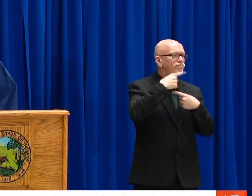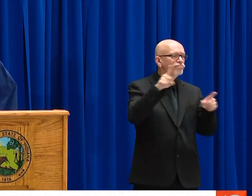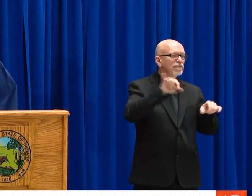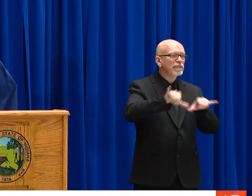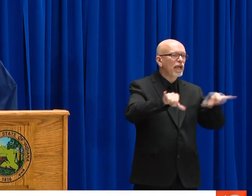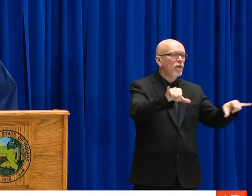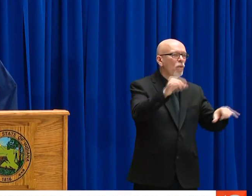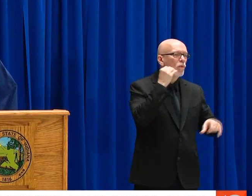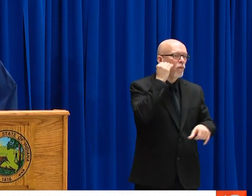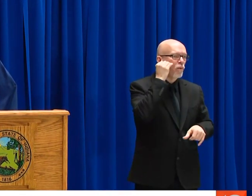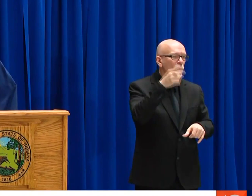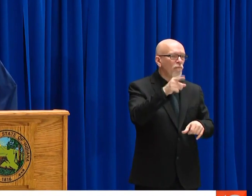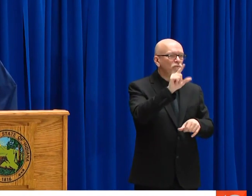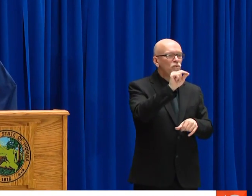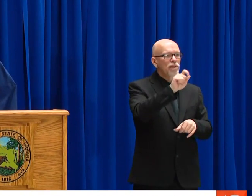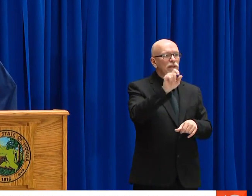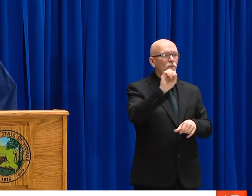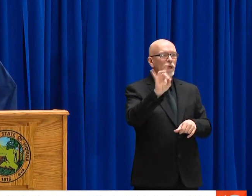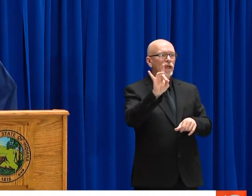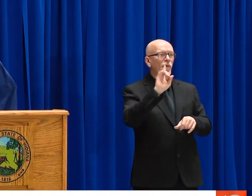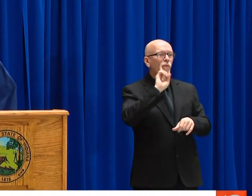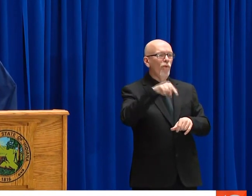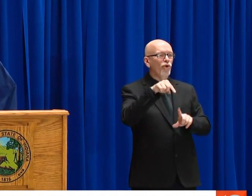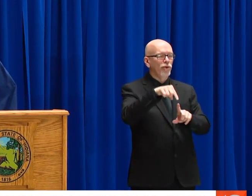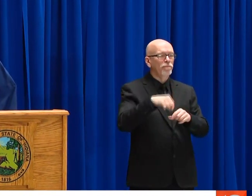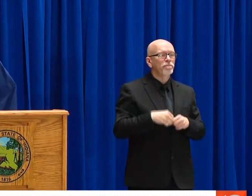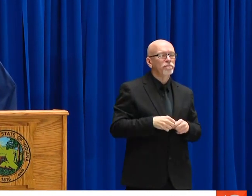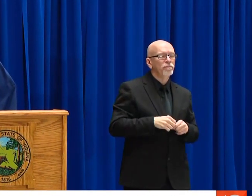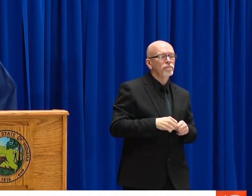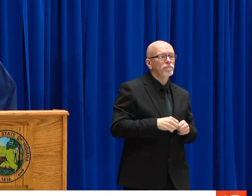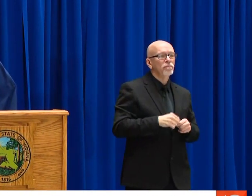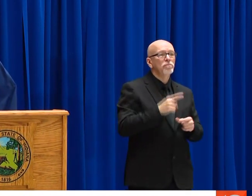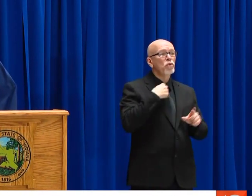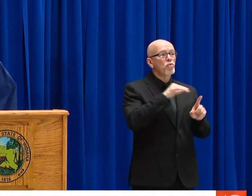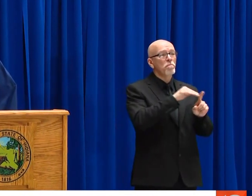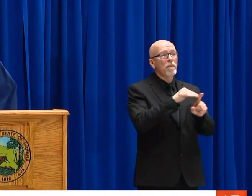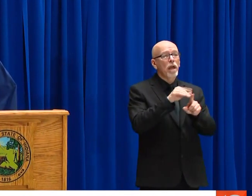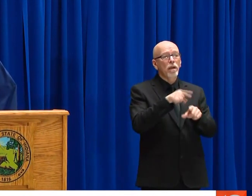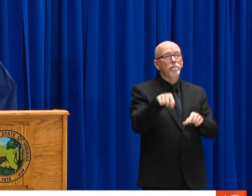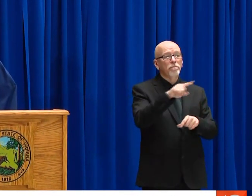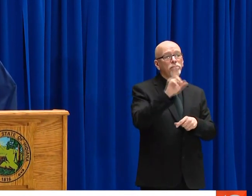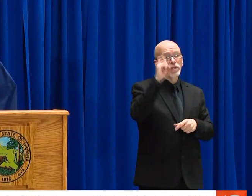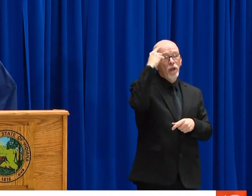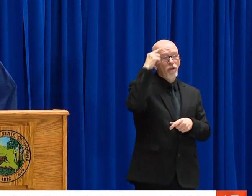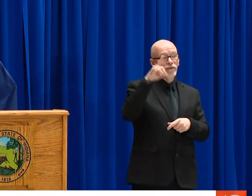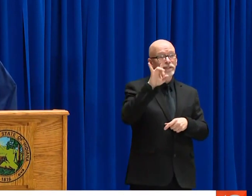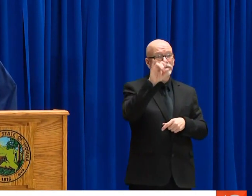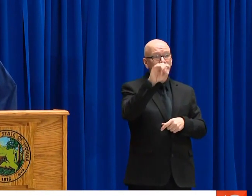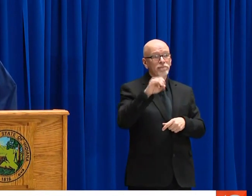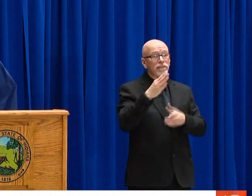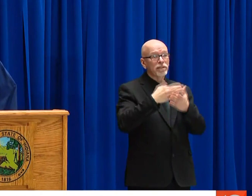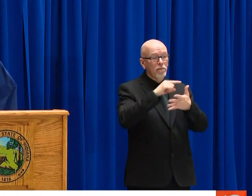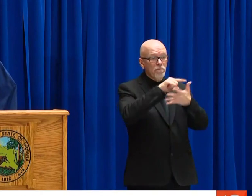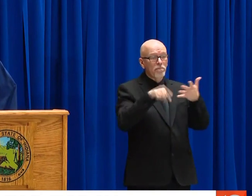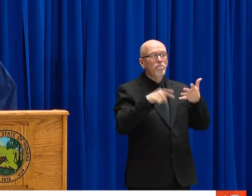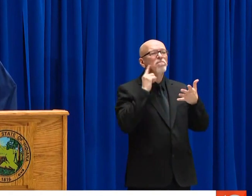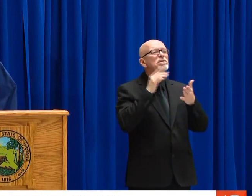MEANWHILE THE IN.GOV WEBSITE HAS RESOURCES FOR MOST QUESTIONS